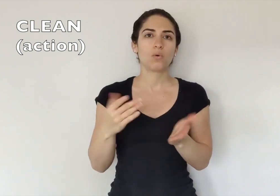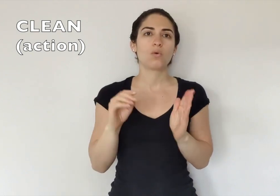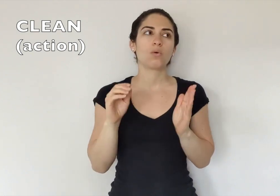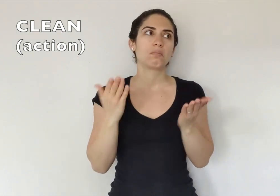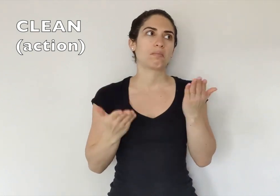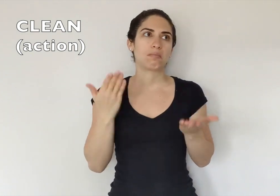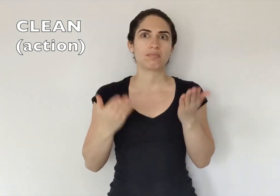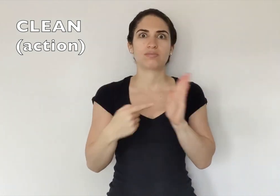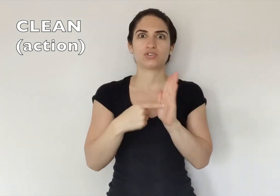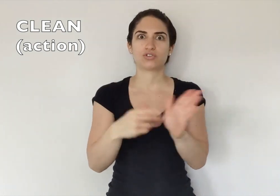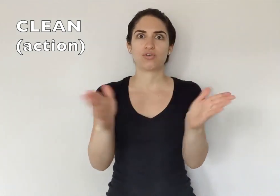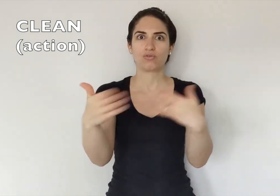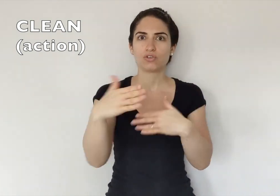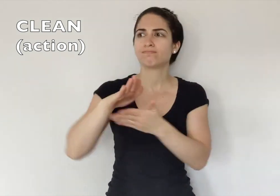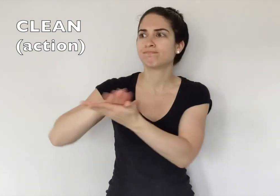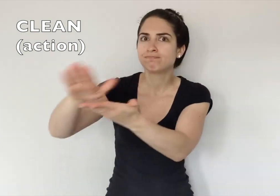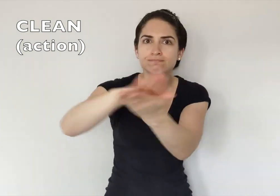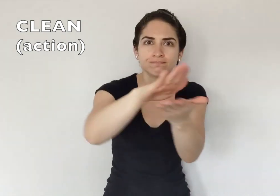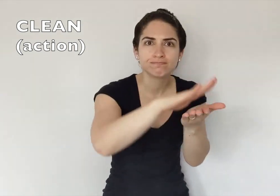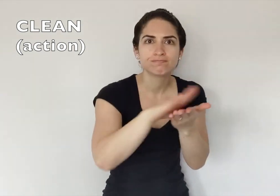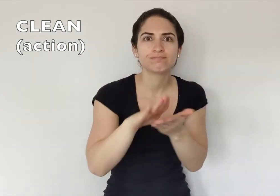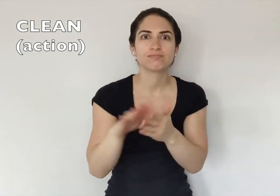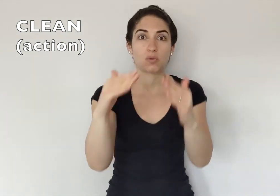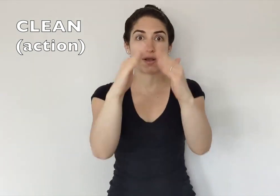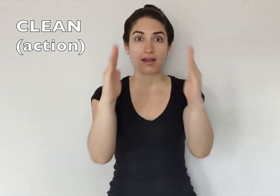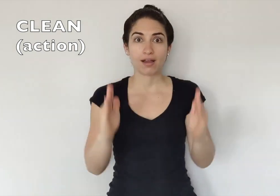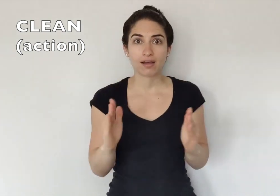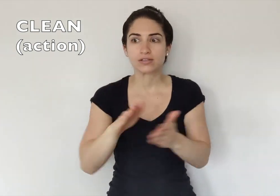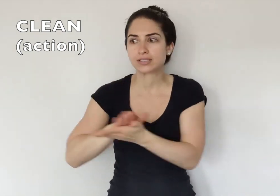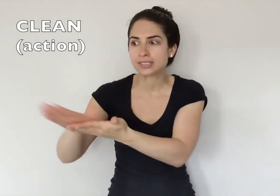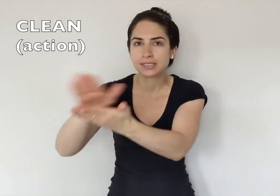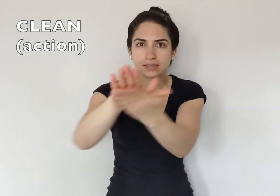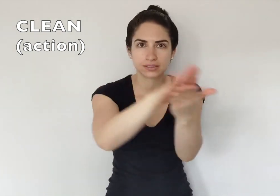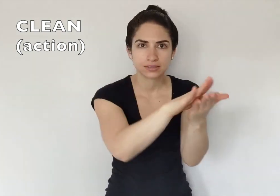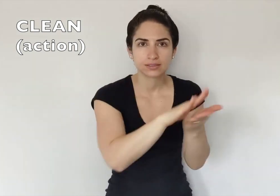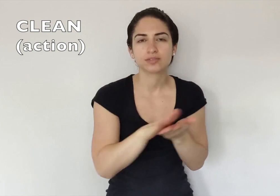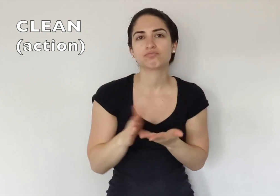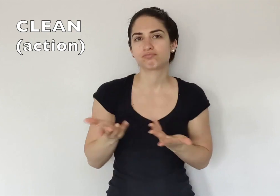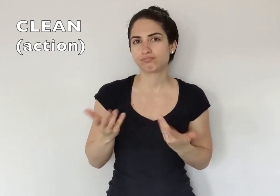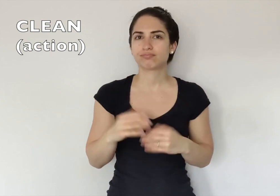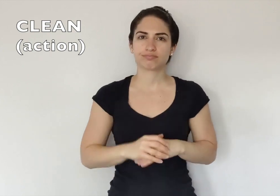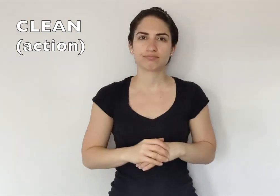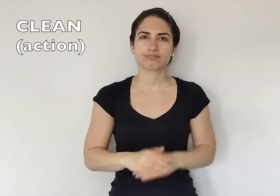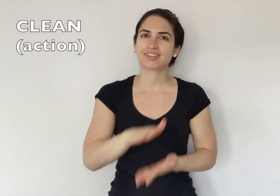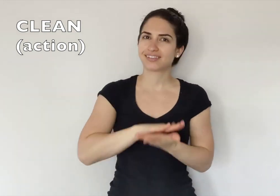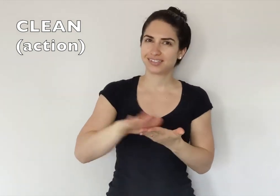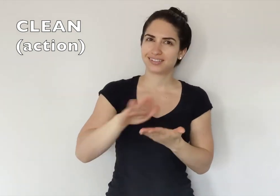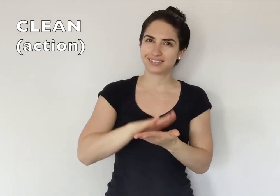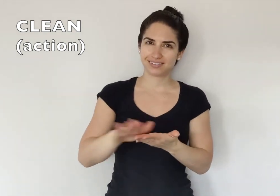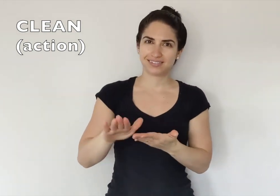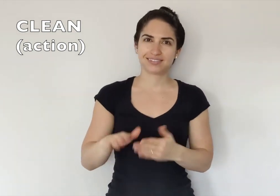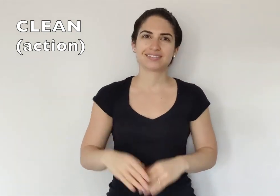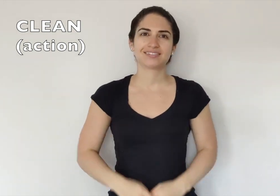or maybe show a room or house, cleaning around it. CLEAN